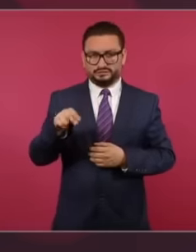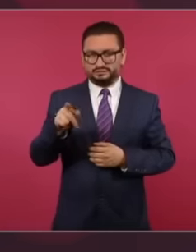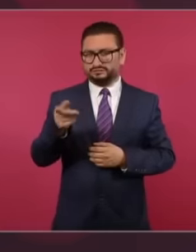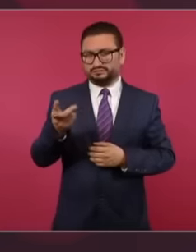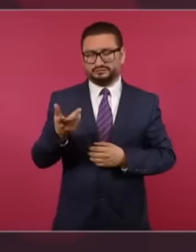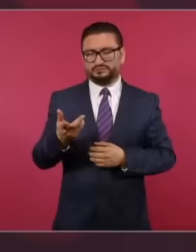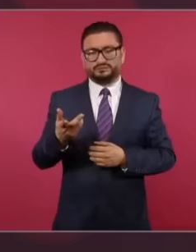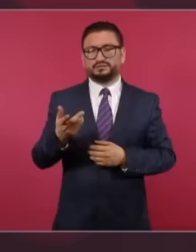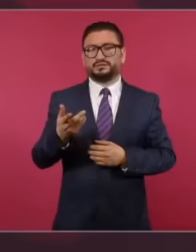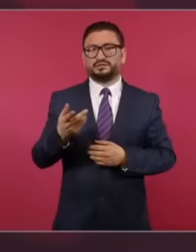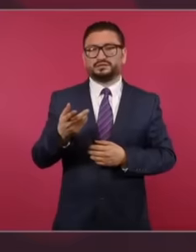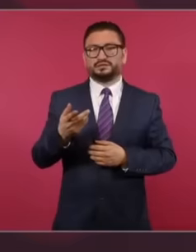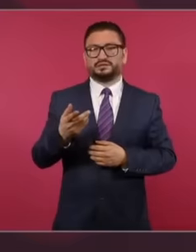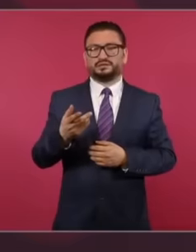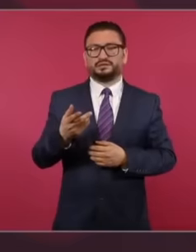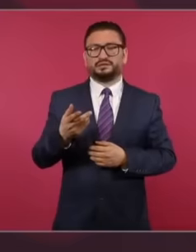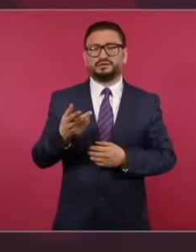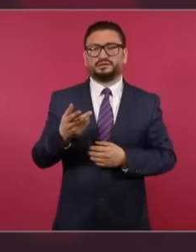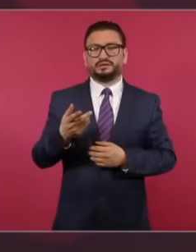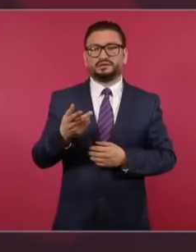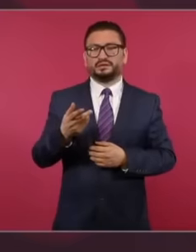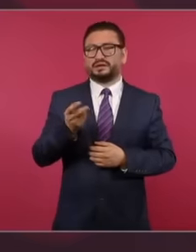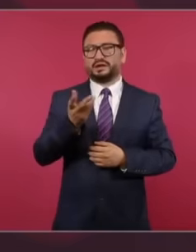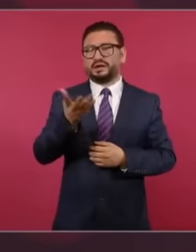they have a double